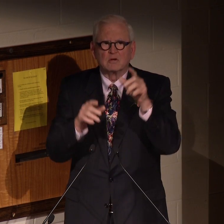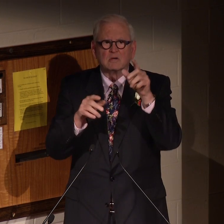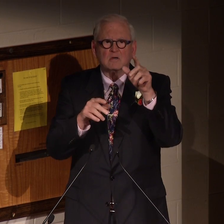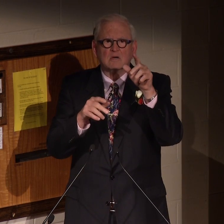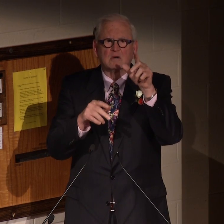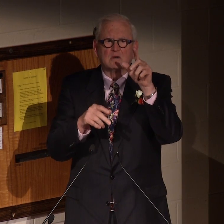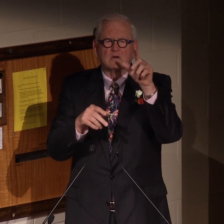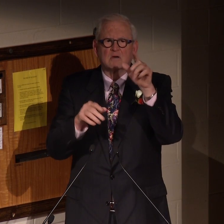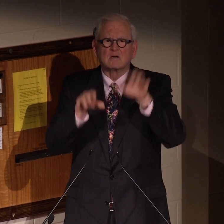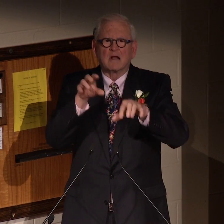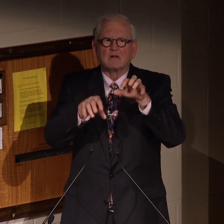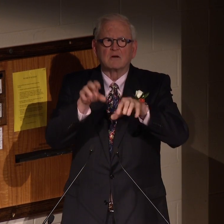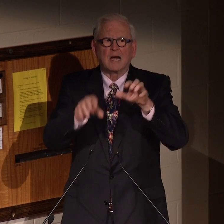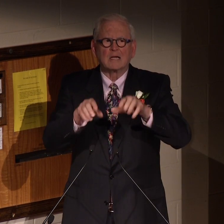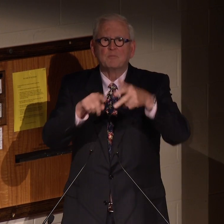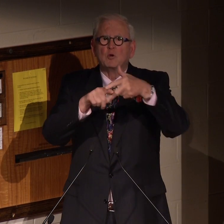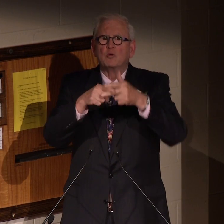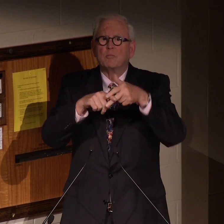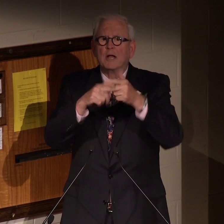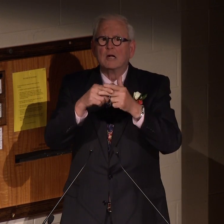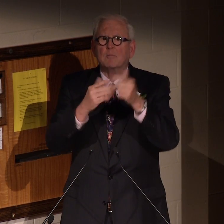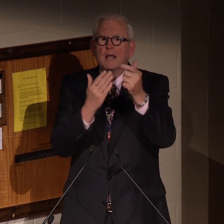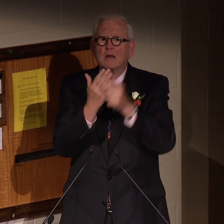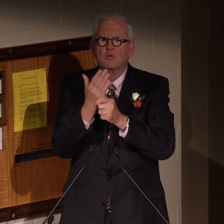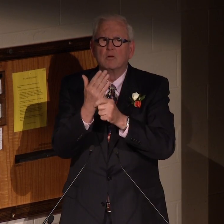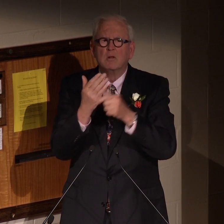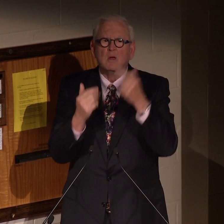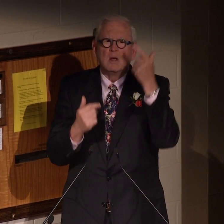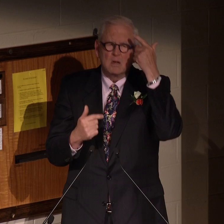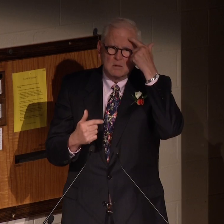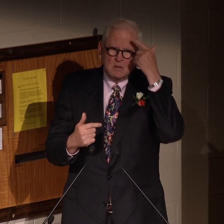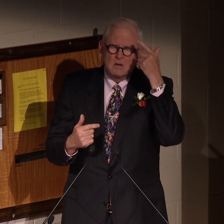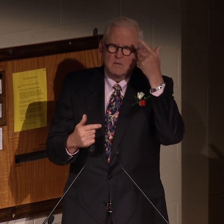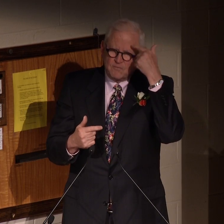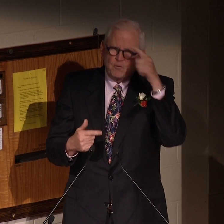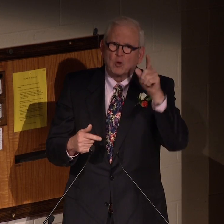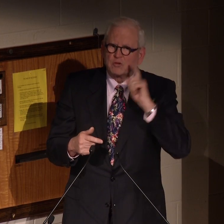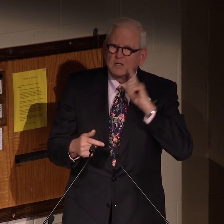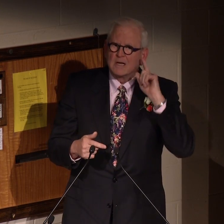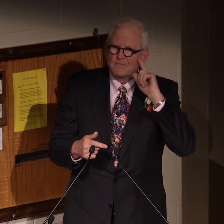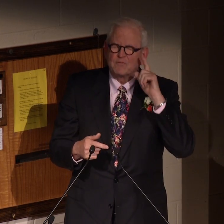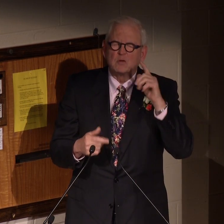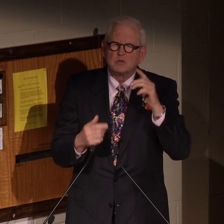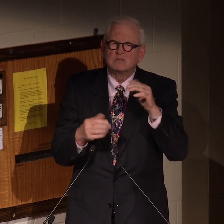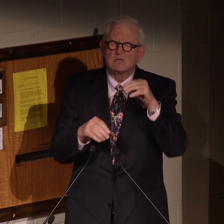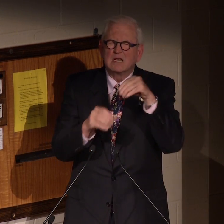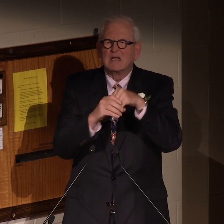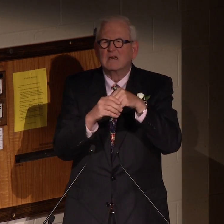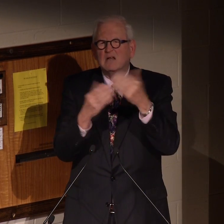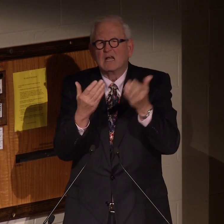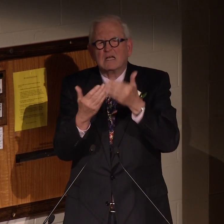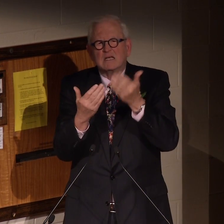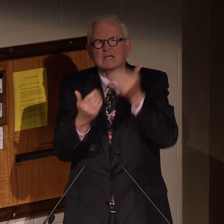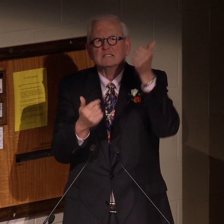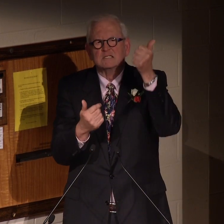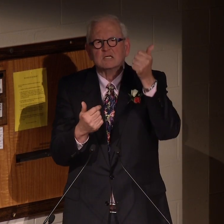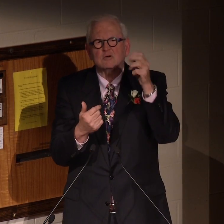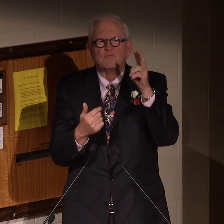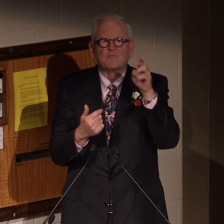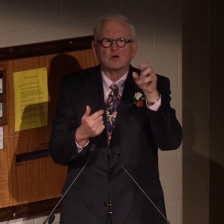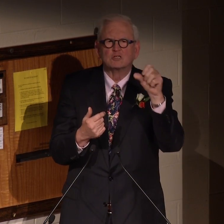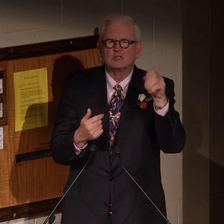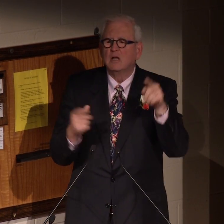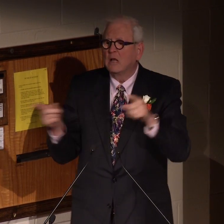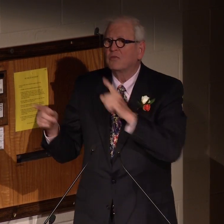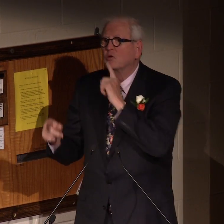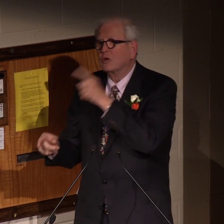we developed the teletype repair manual for the deaf, it was a